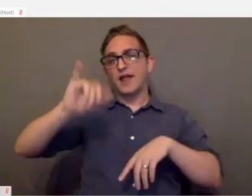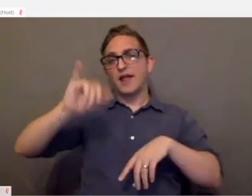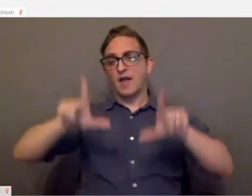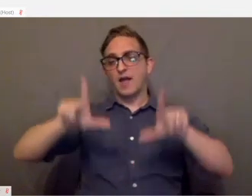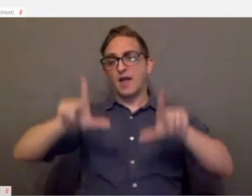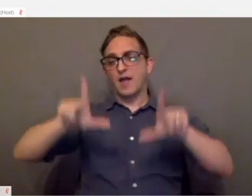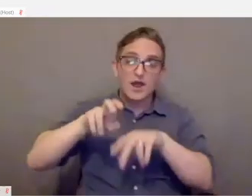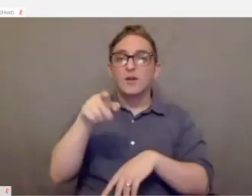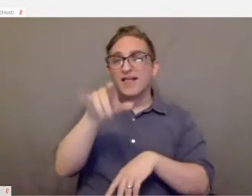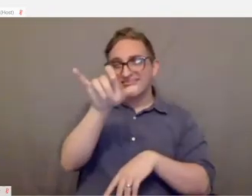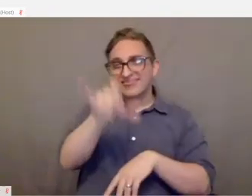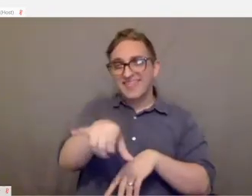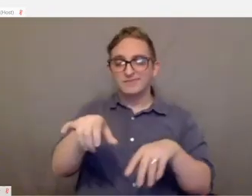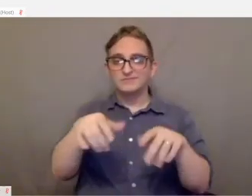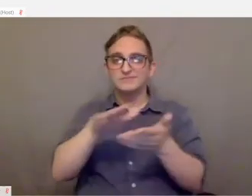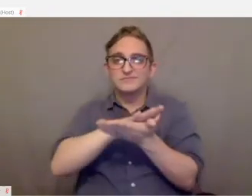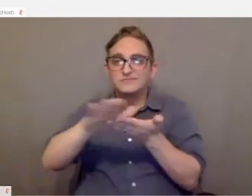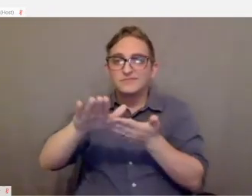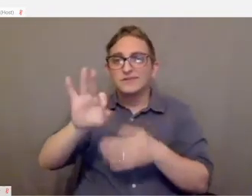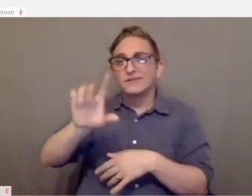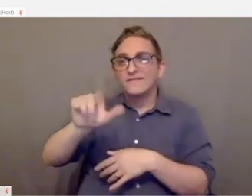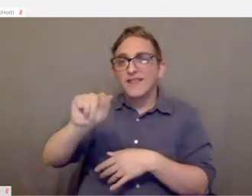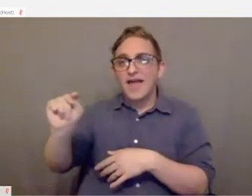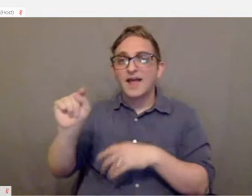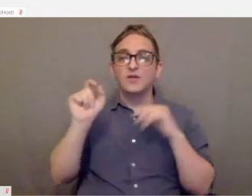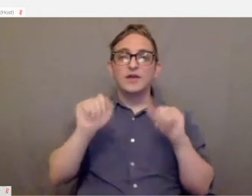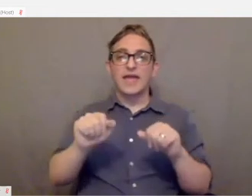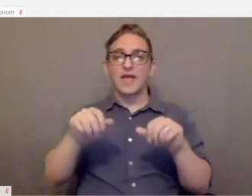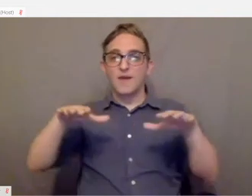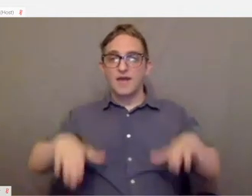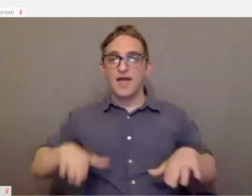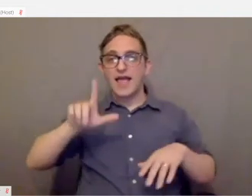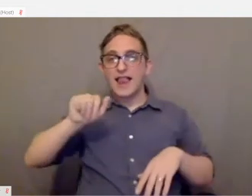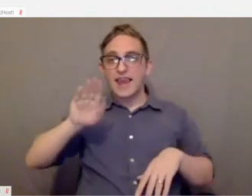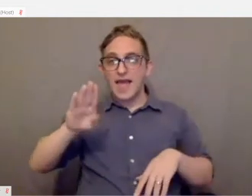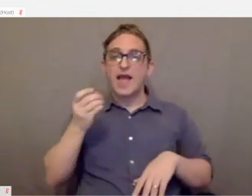It's also a very flat device so you would be able to put it on your lap or on a table in front of you.